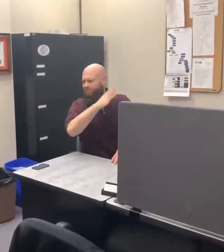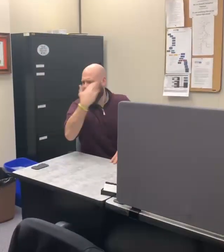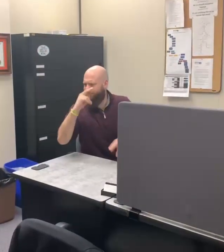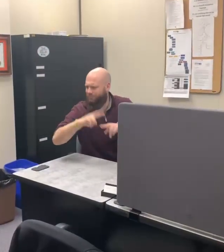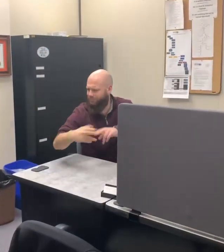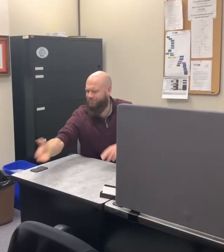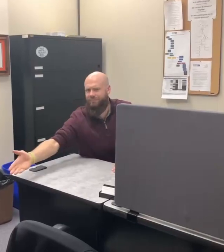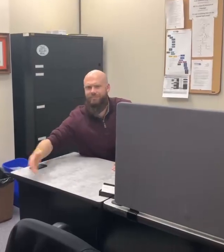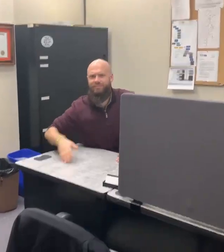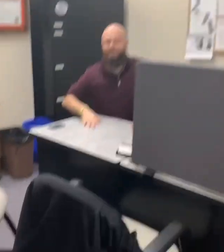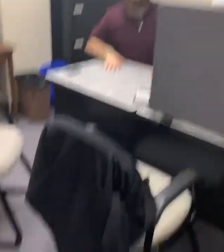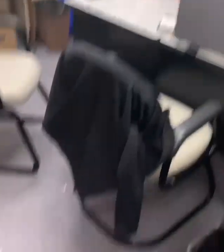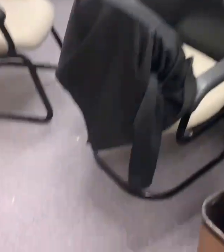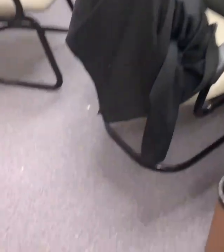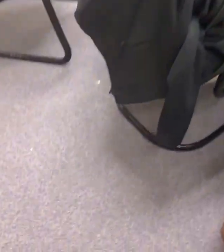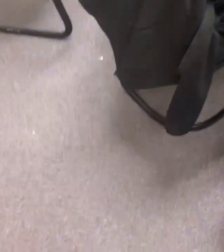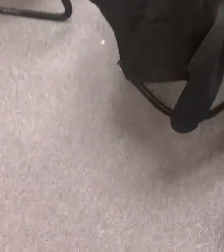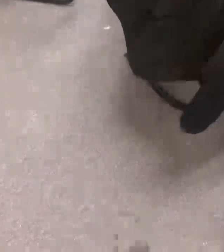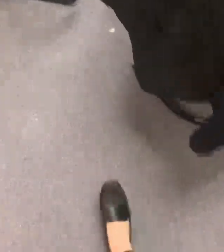Sure, please come in and have a seat.